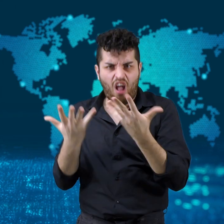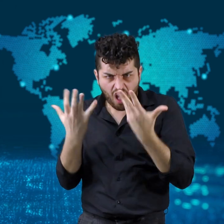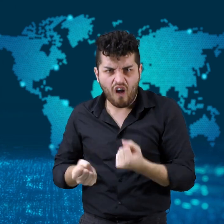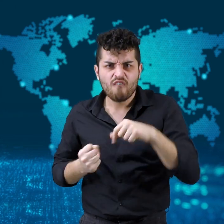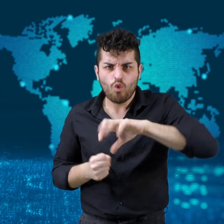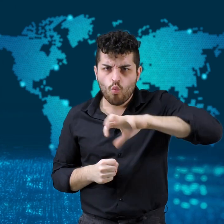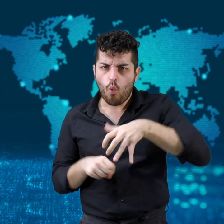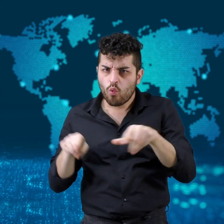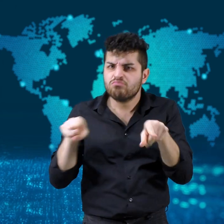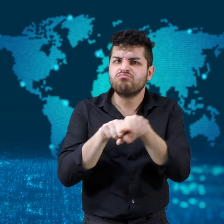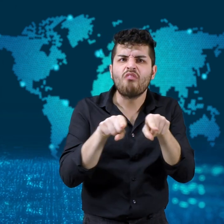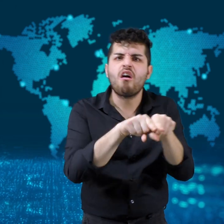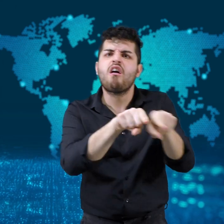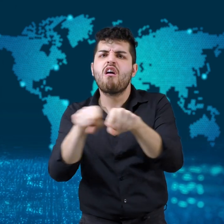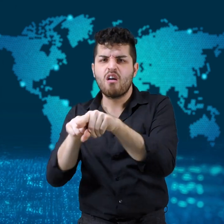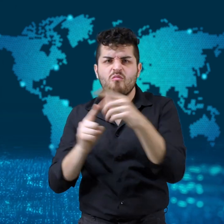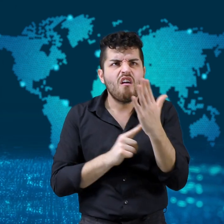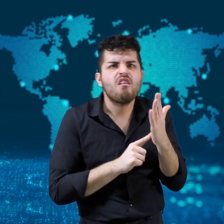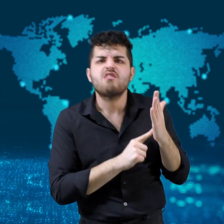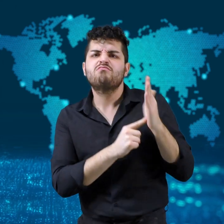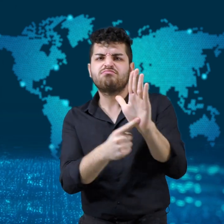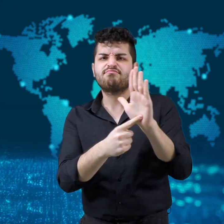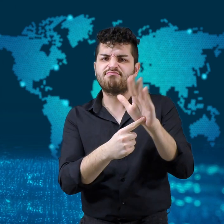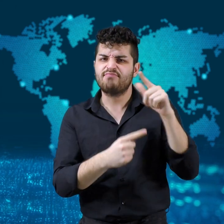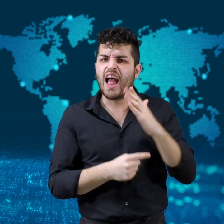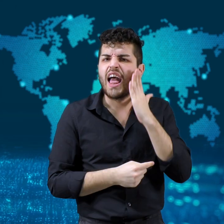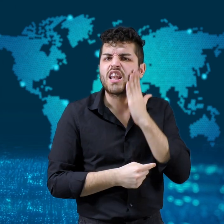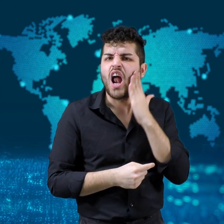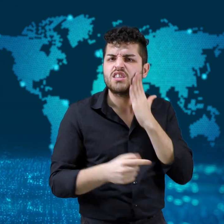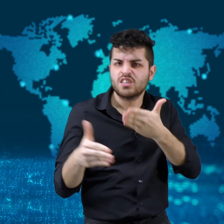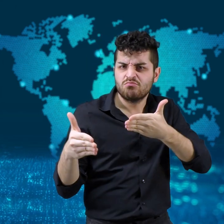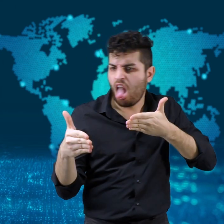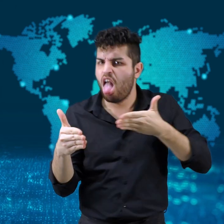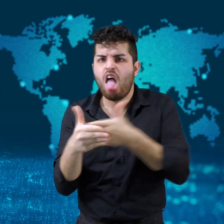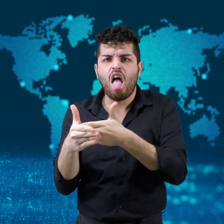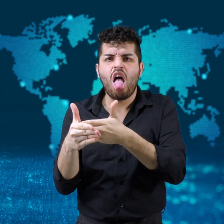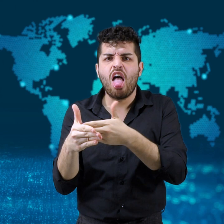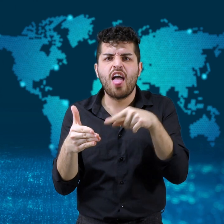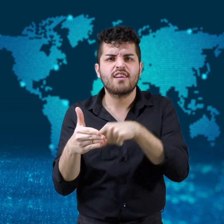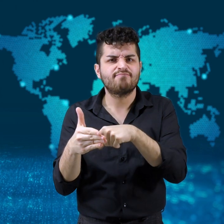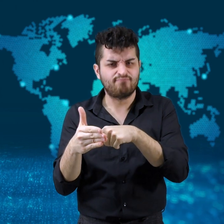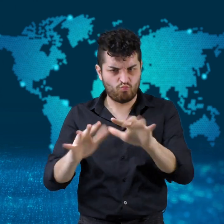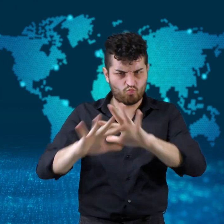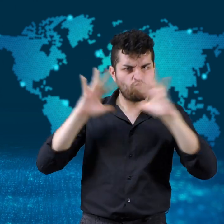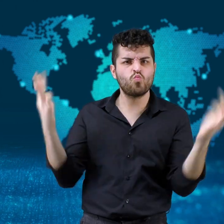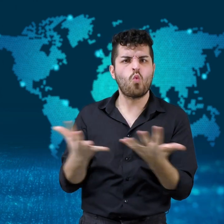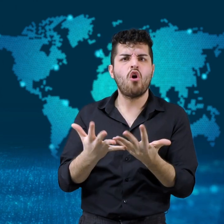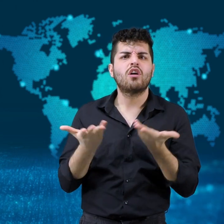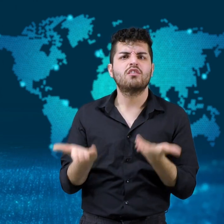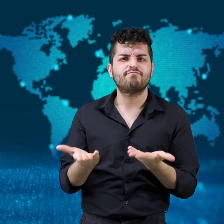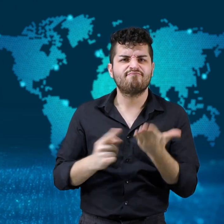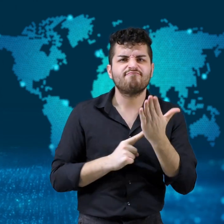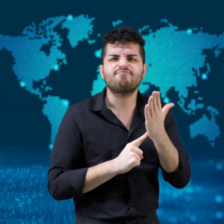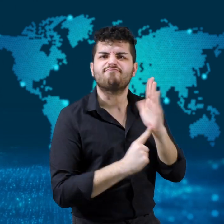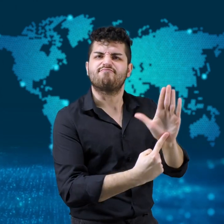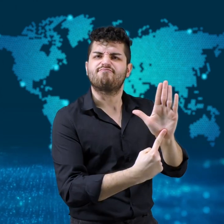own countries, showing that racism is a global issue.